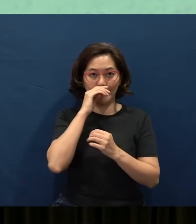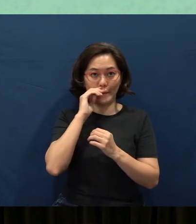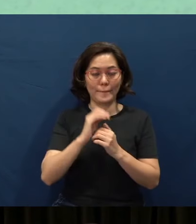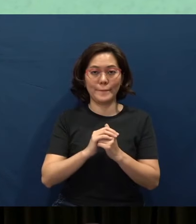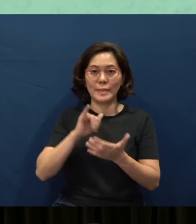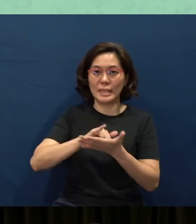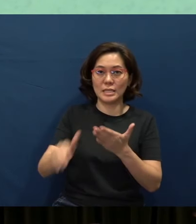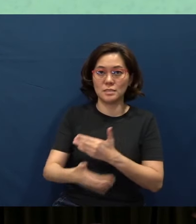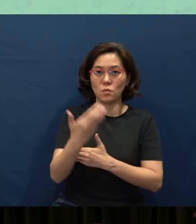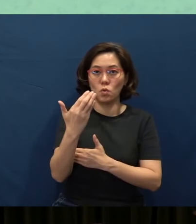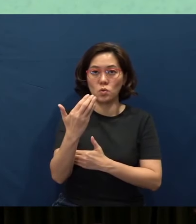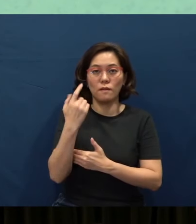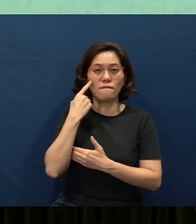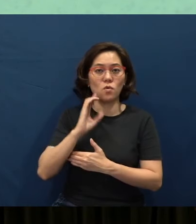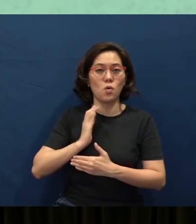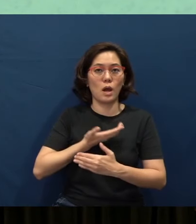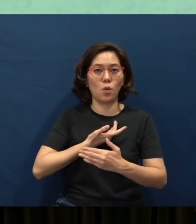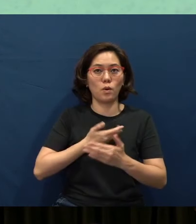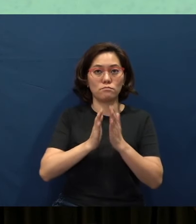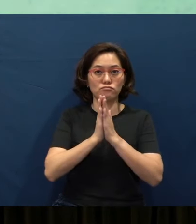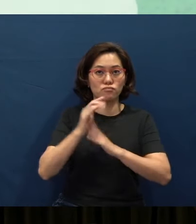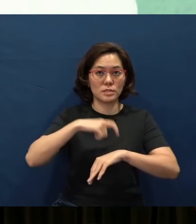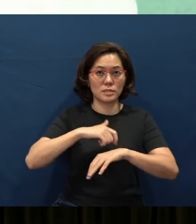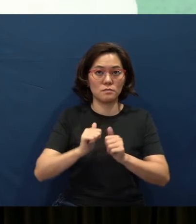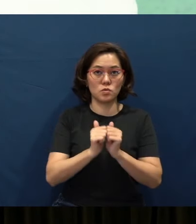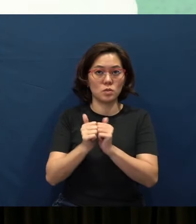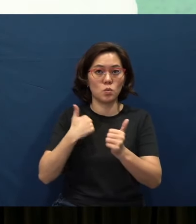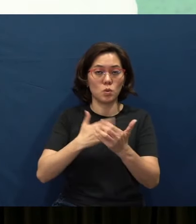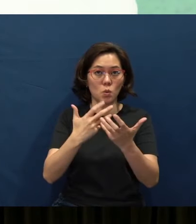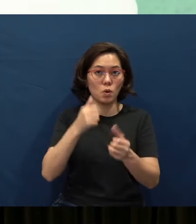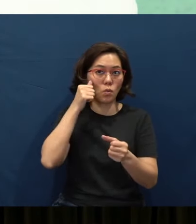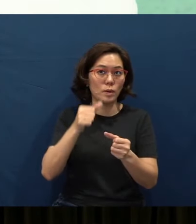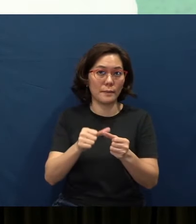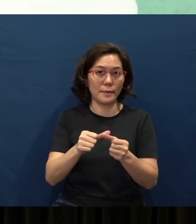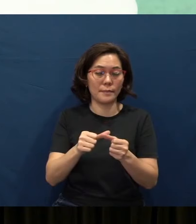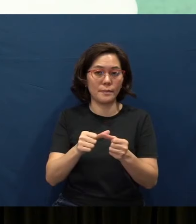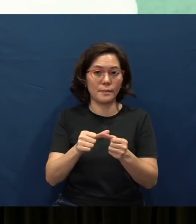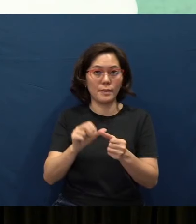This morning, for our time of prayer together, we want to remember the Ng family.